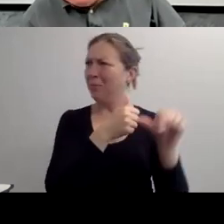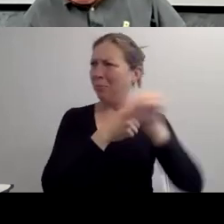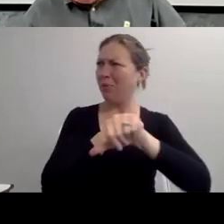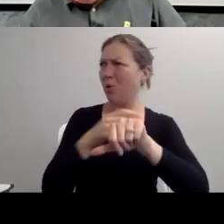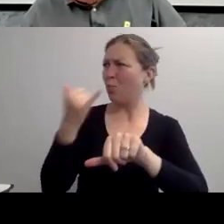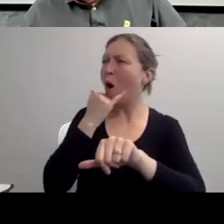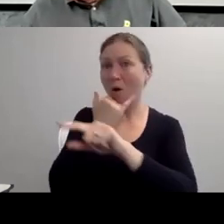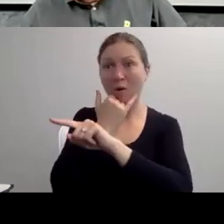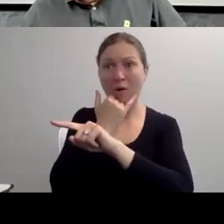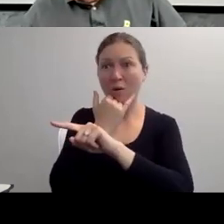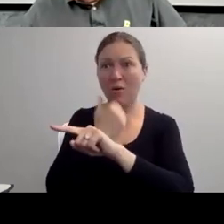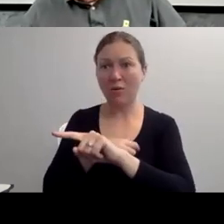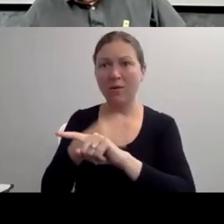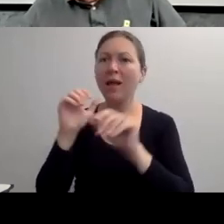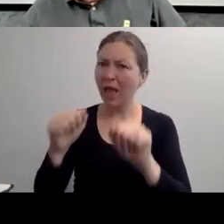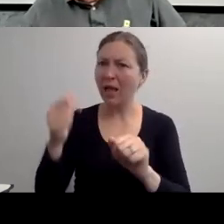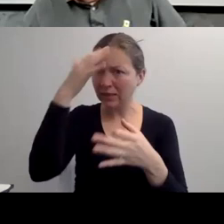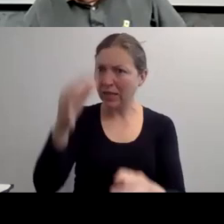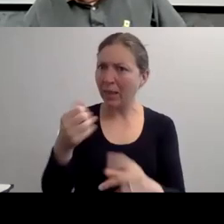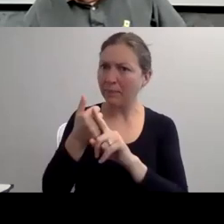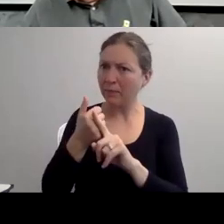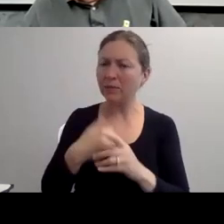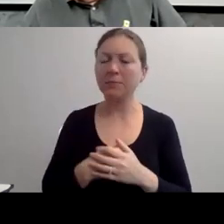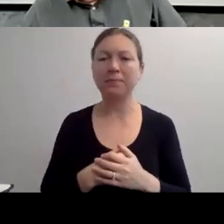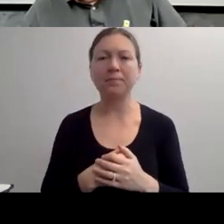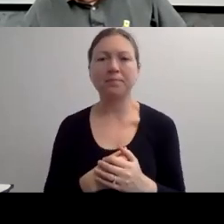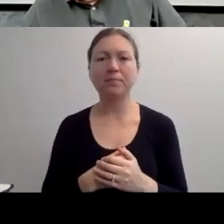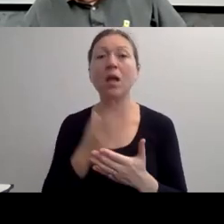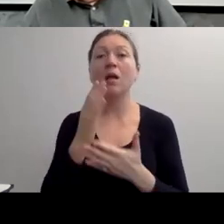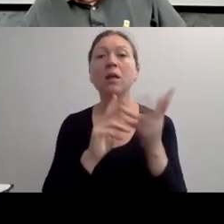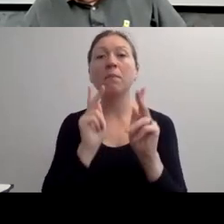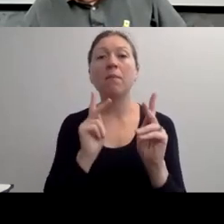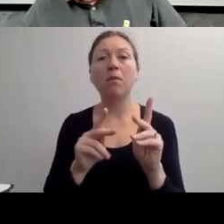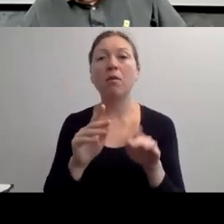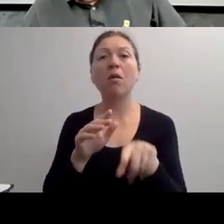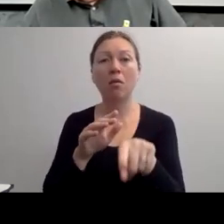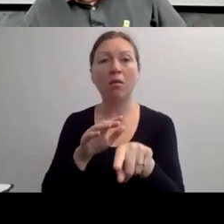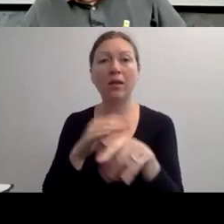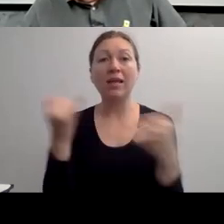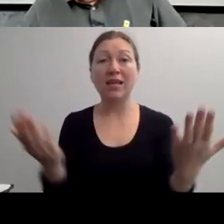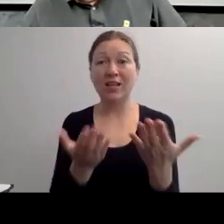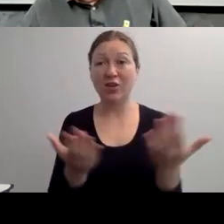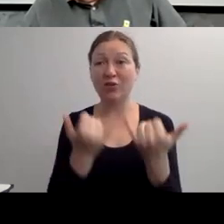I WOULD JUST LIKE TO SAY THAT I AM -- I AM NOT A PATIENT. I AM A CONSUMER.